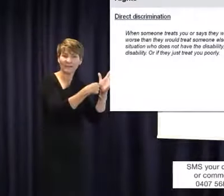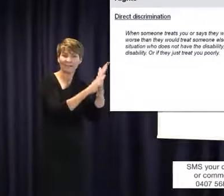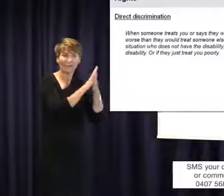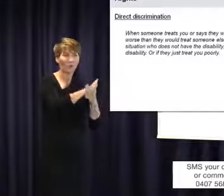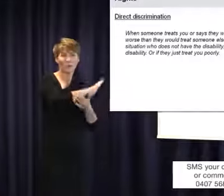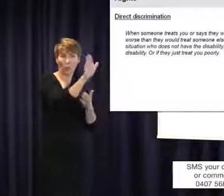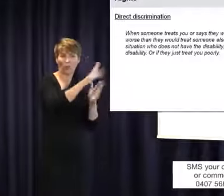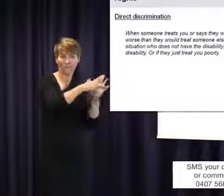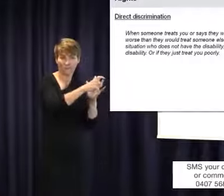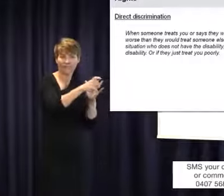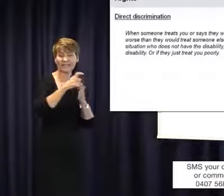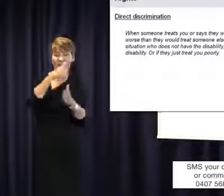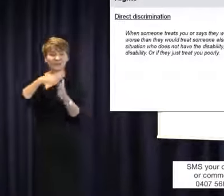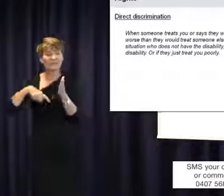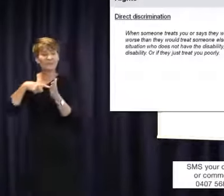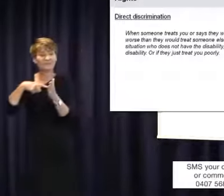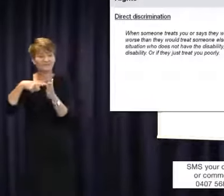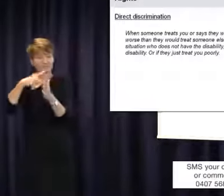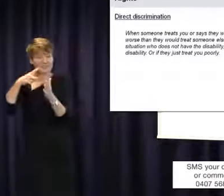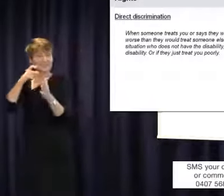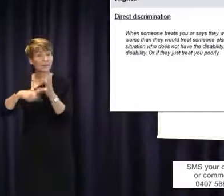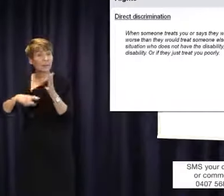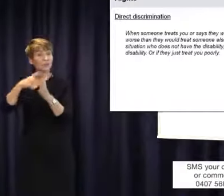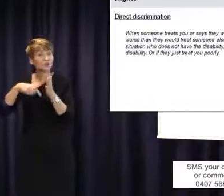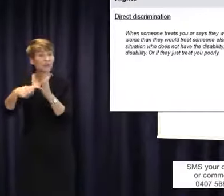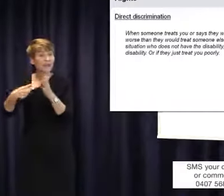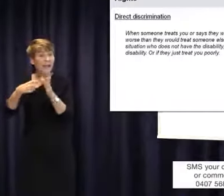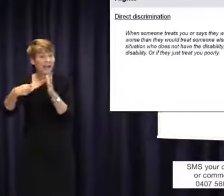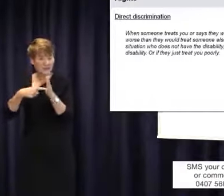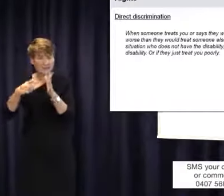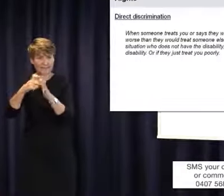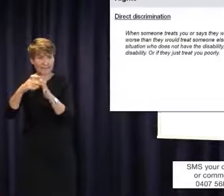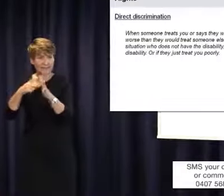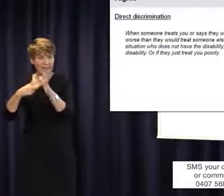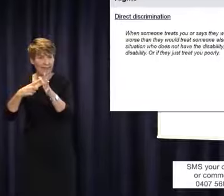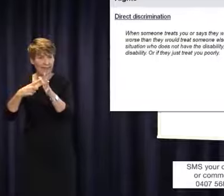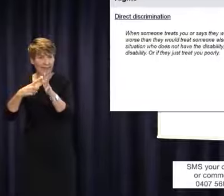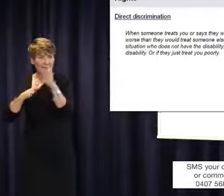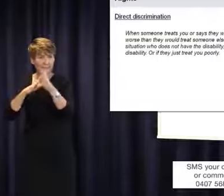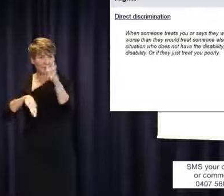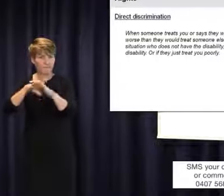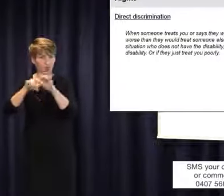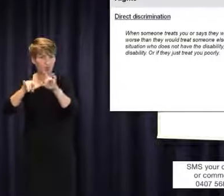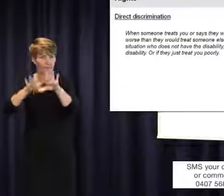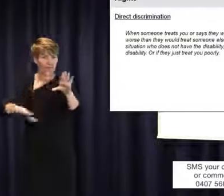and the Disability Discrimination Act, which we call the DDA, covers all Australians. Most